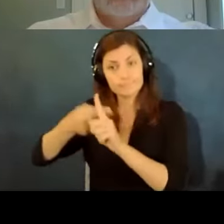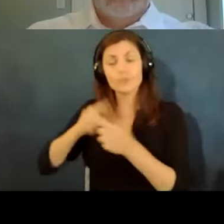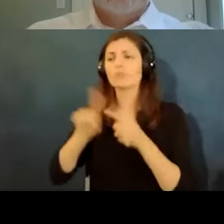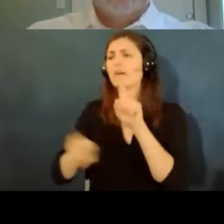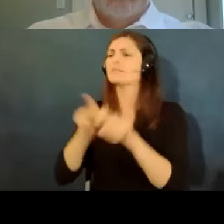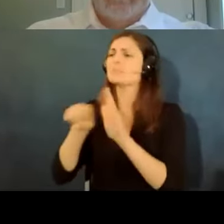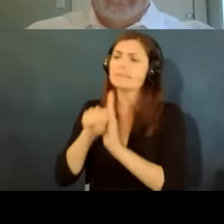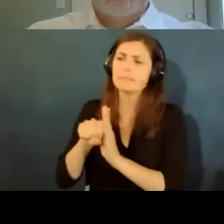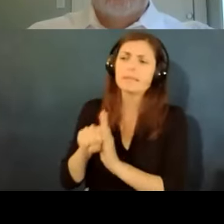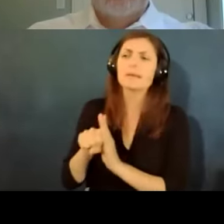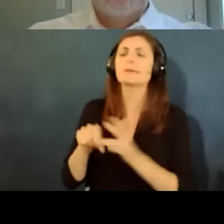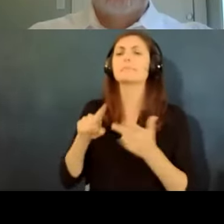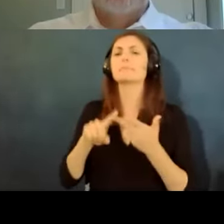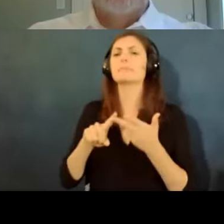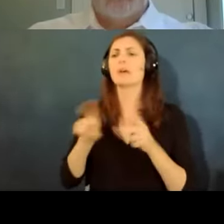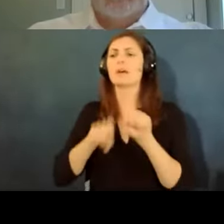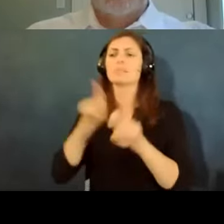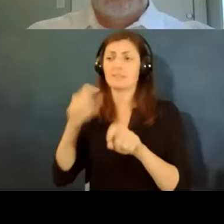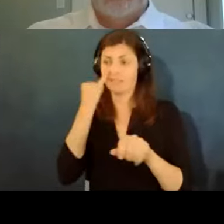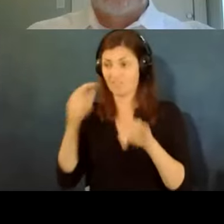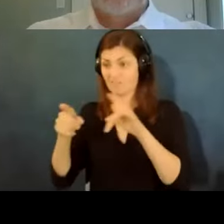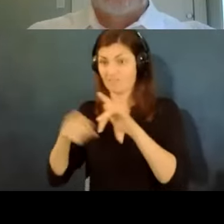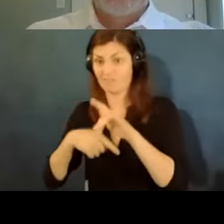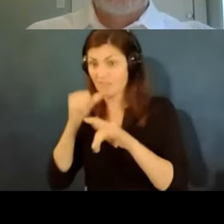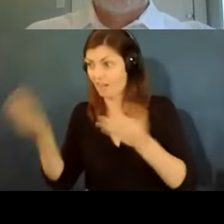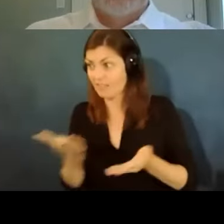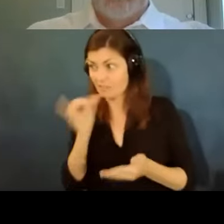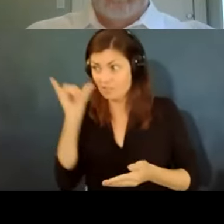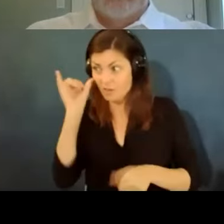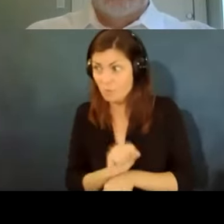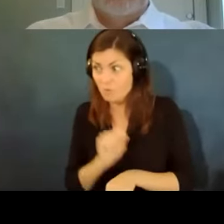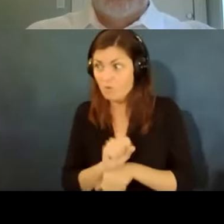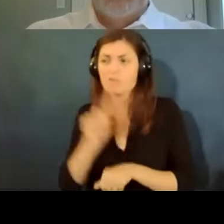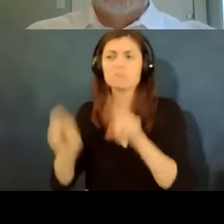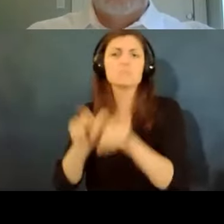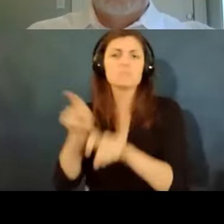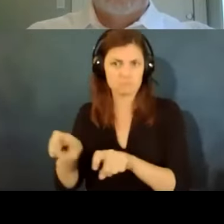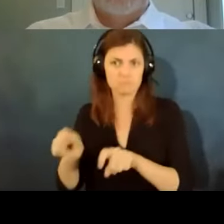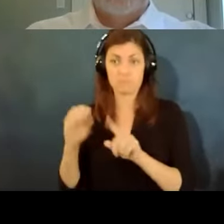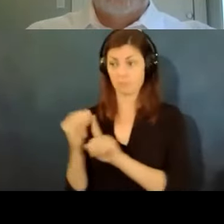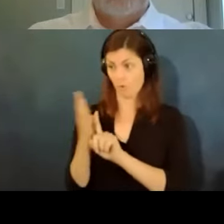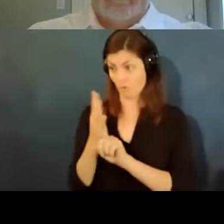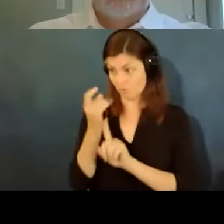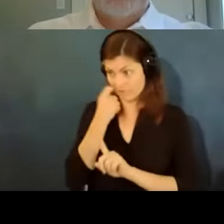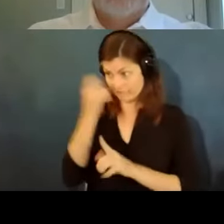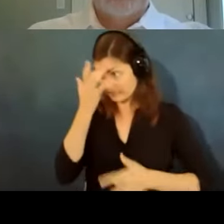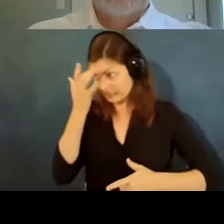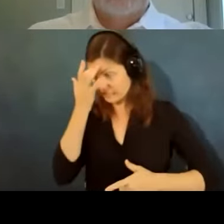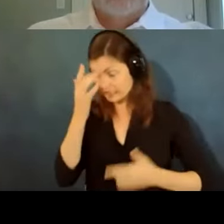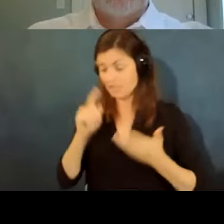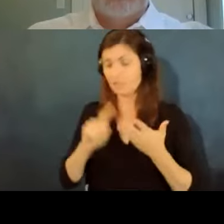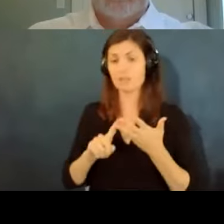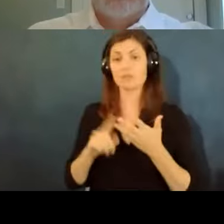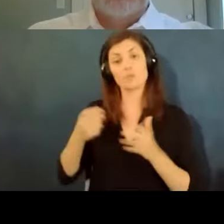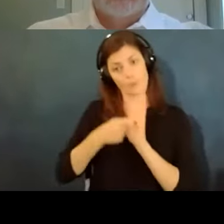asking about absences or known exposures requiring quarantining if the person has cova-19 or symptoms